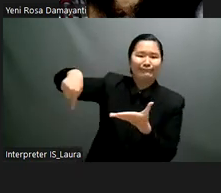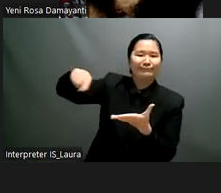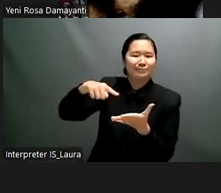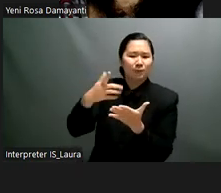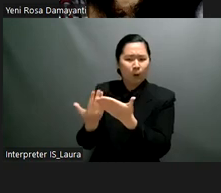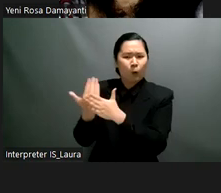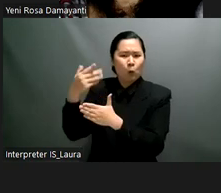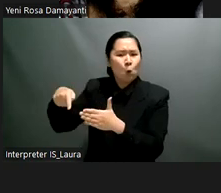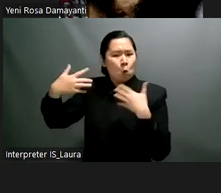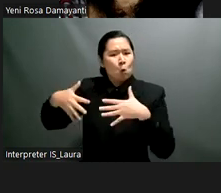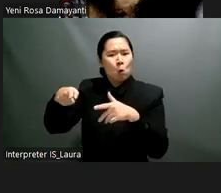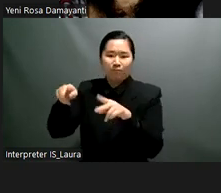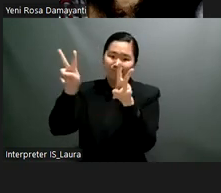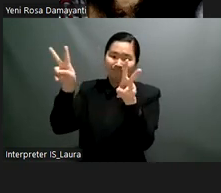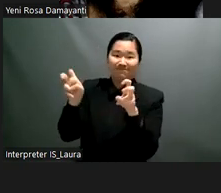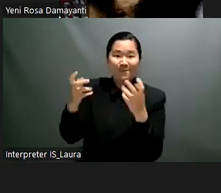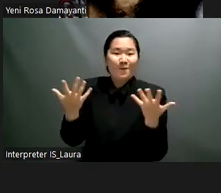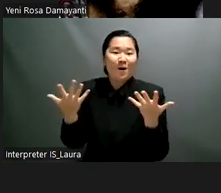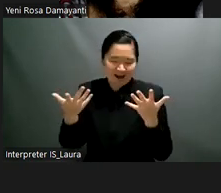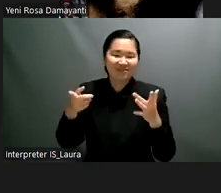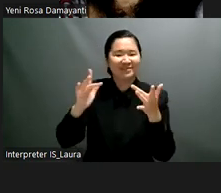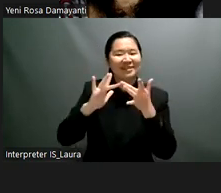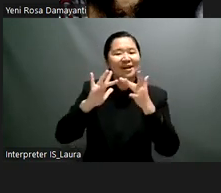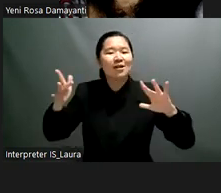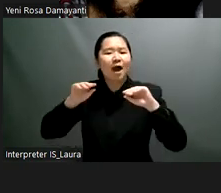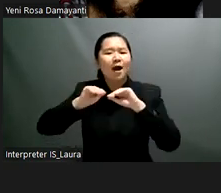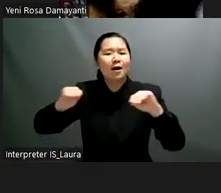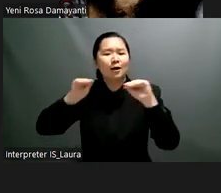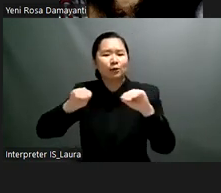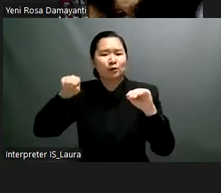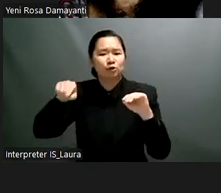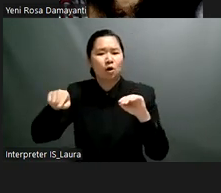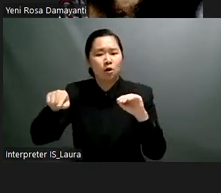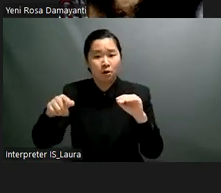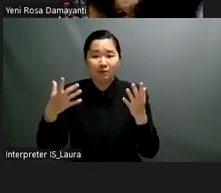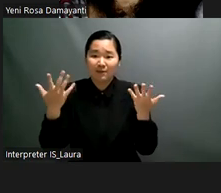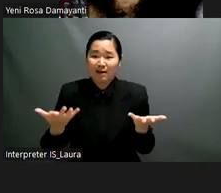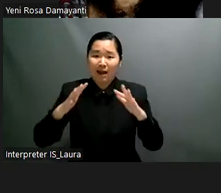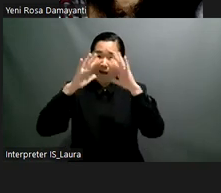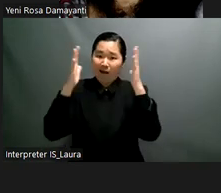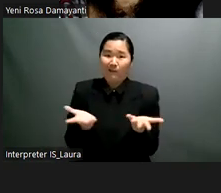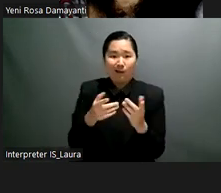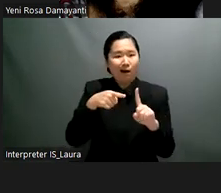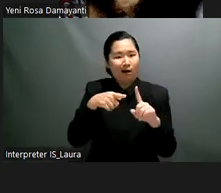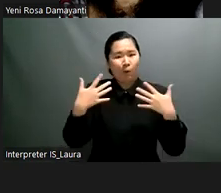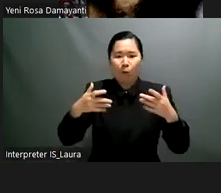the education system is for many people or persons with disabilities the first major crossroad which